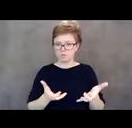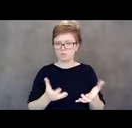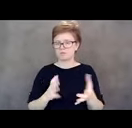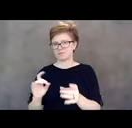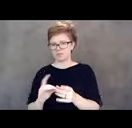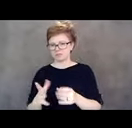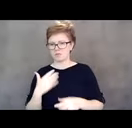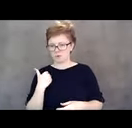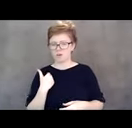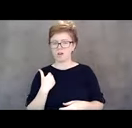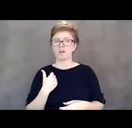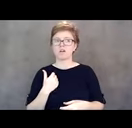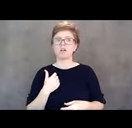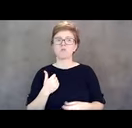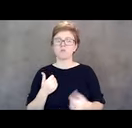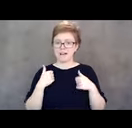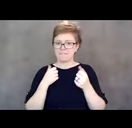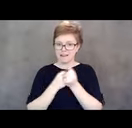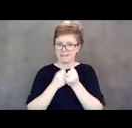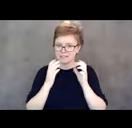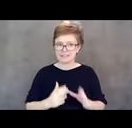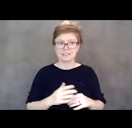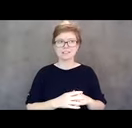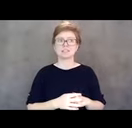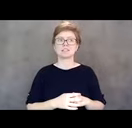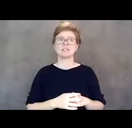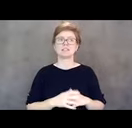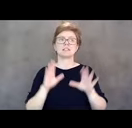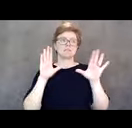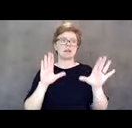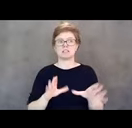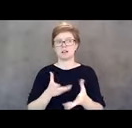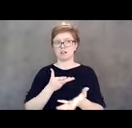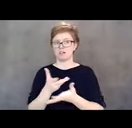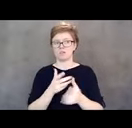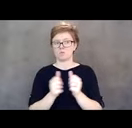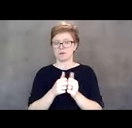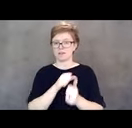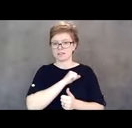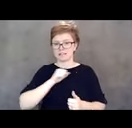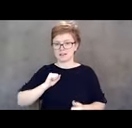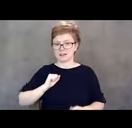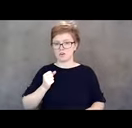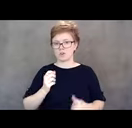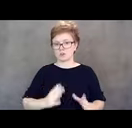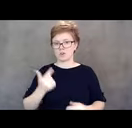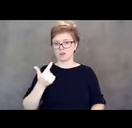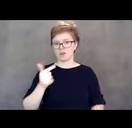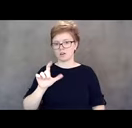and we had a tremendously **** in Senator Gelser. And so I just think this is such an important story to be telling on this anniversary